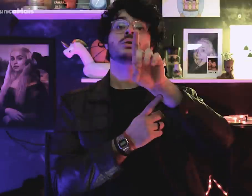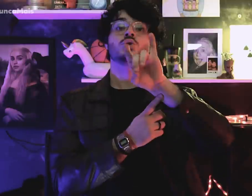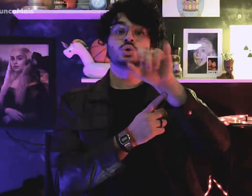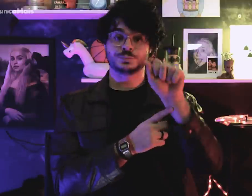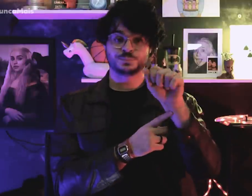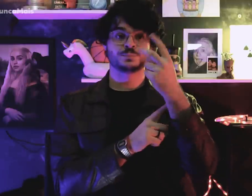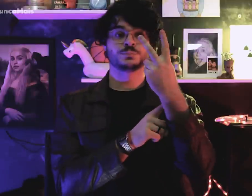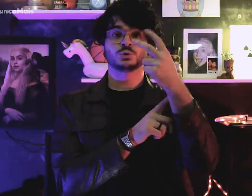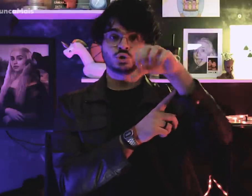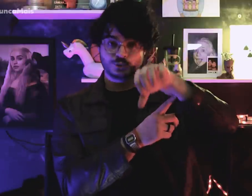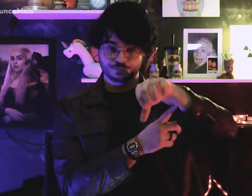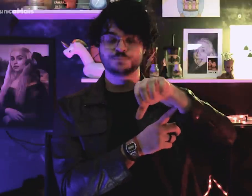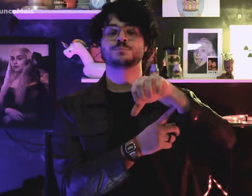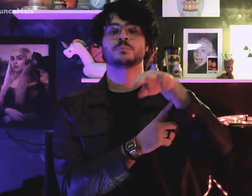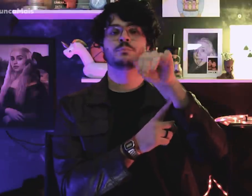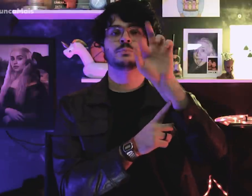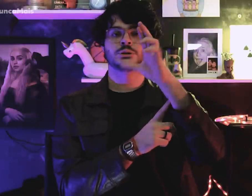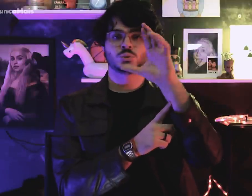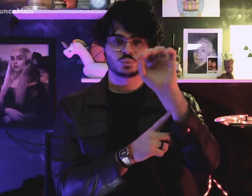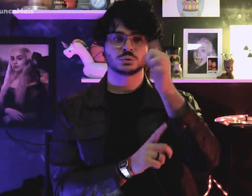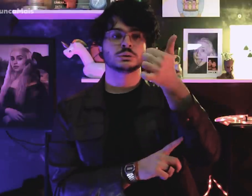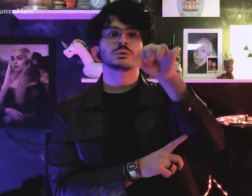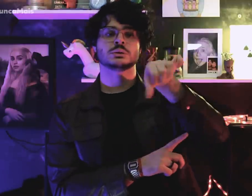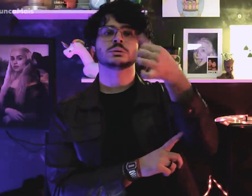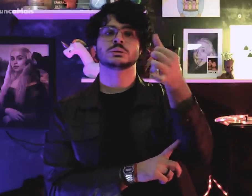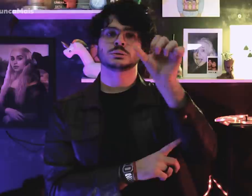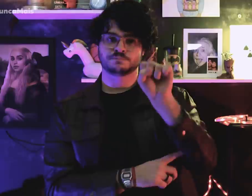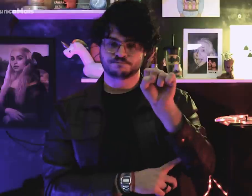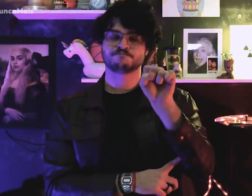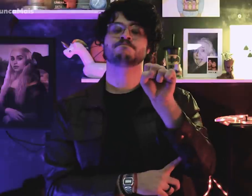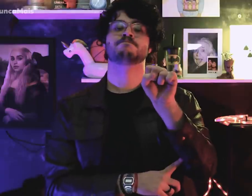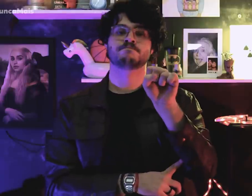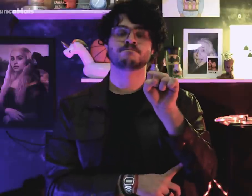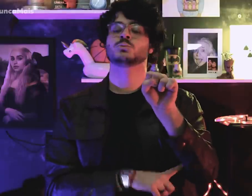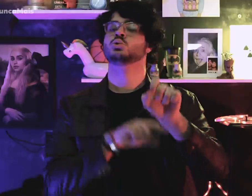On March 29, 1968,